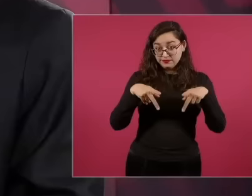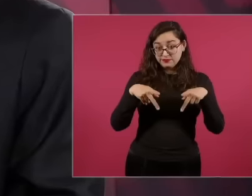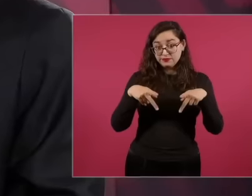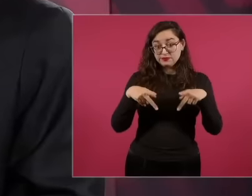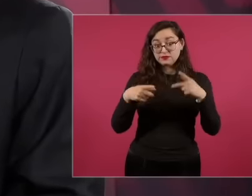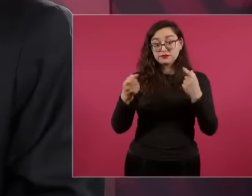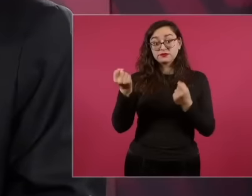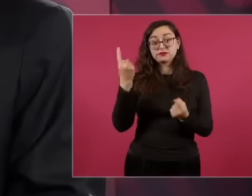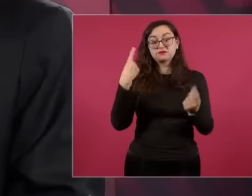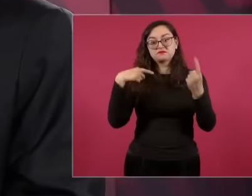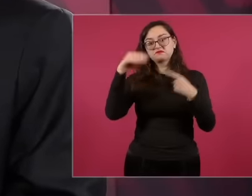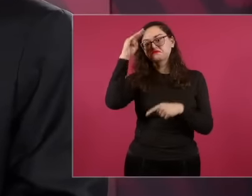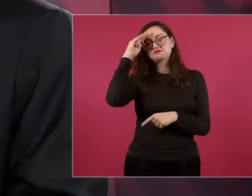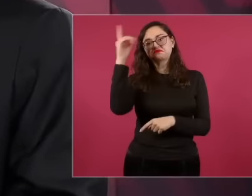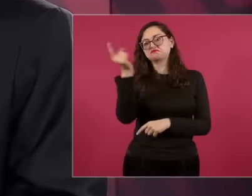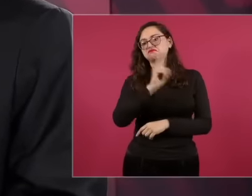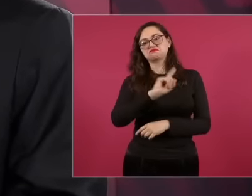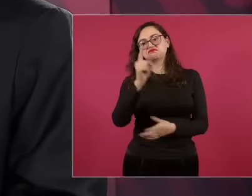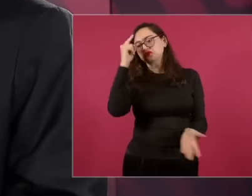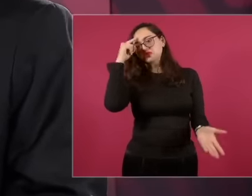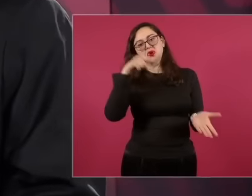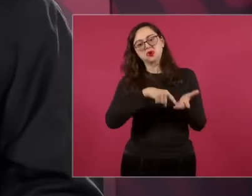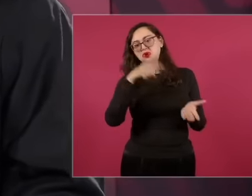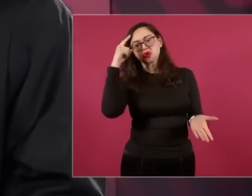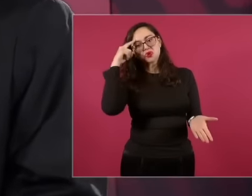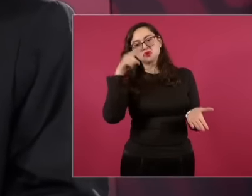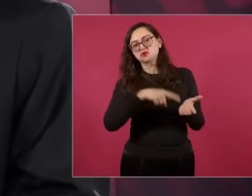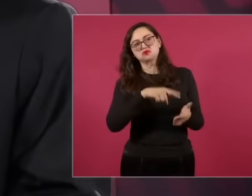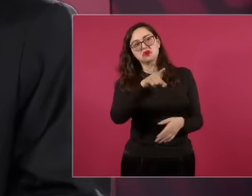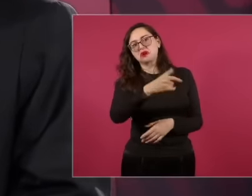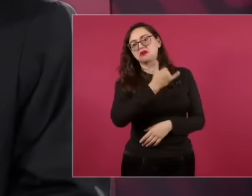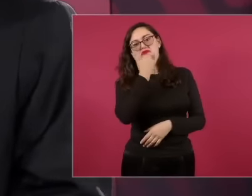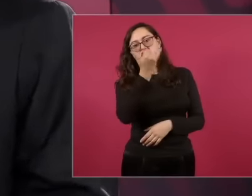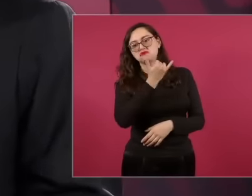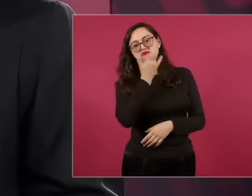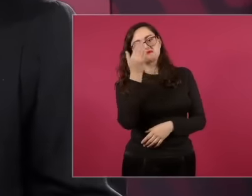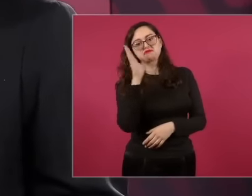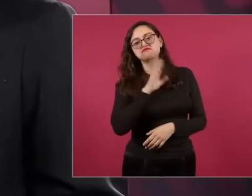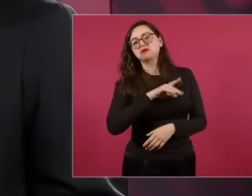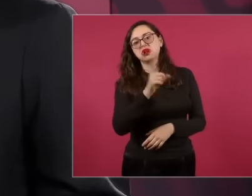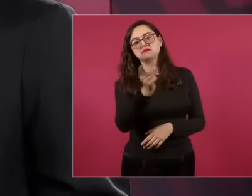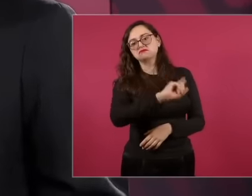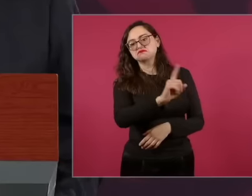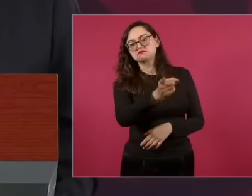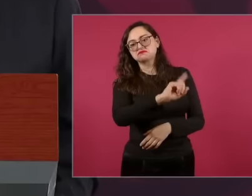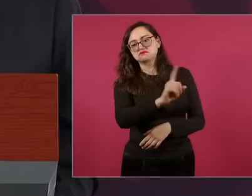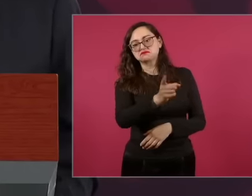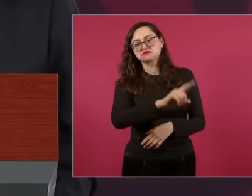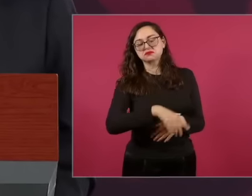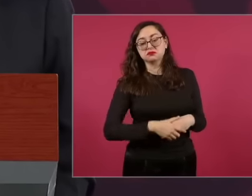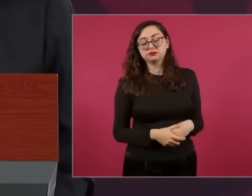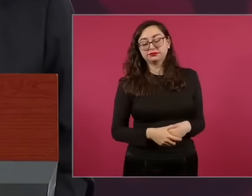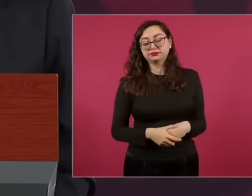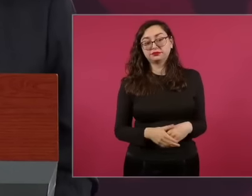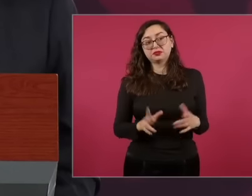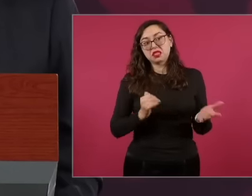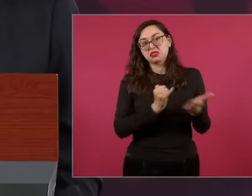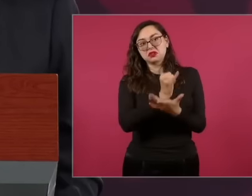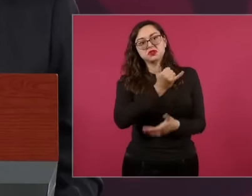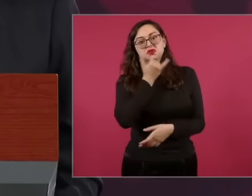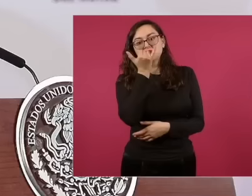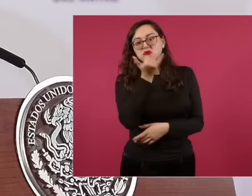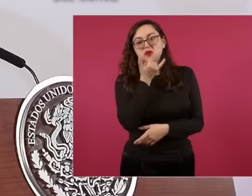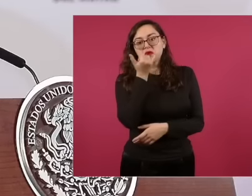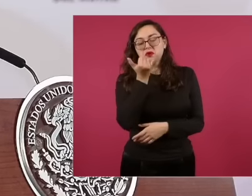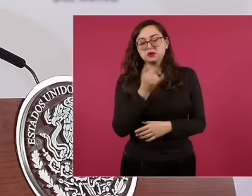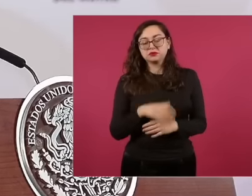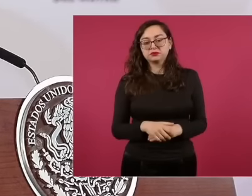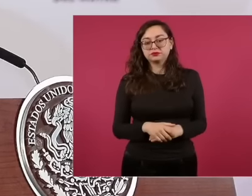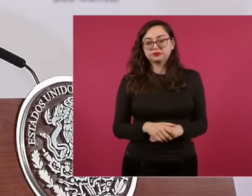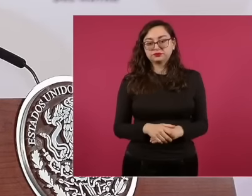think that this is not the case, that I am wrong or that The decision was not good, I did not question it